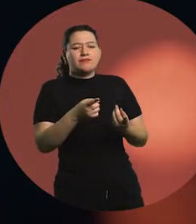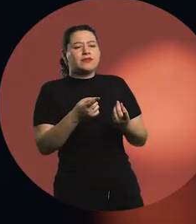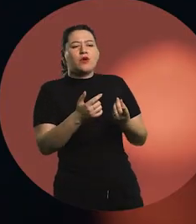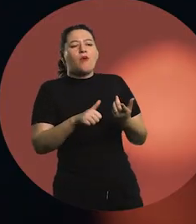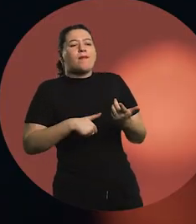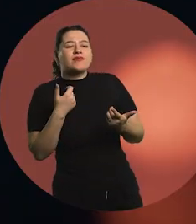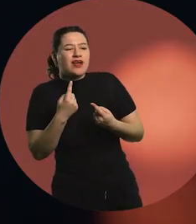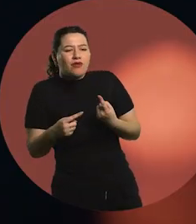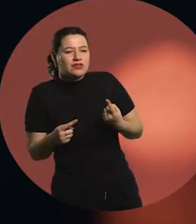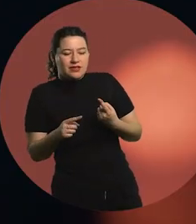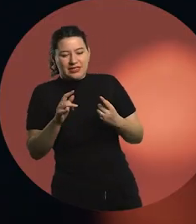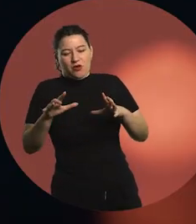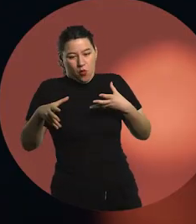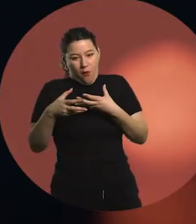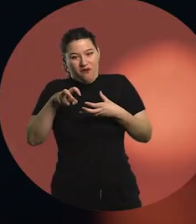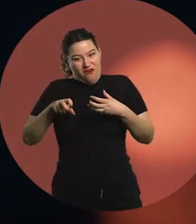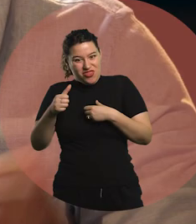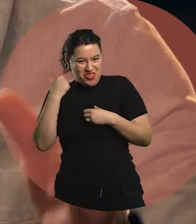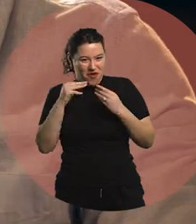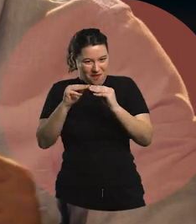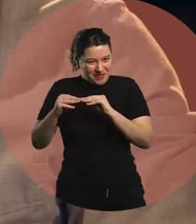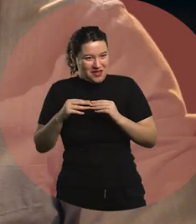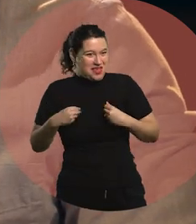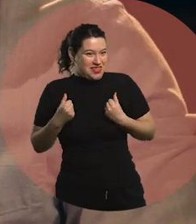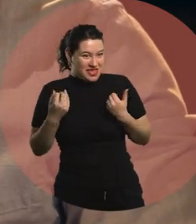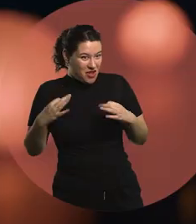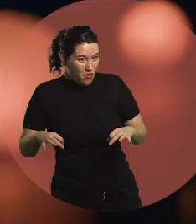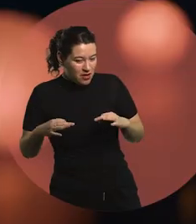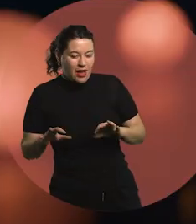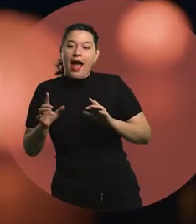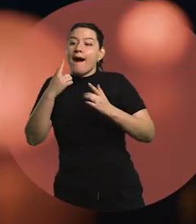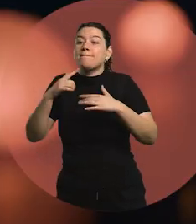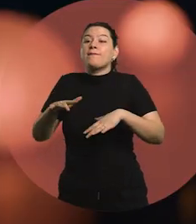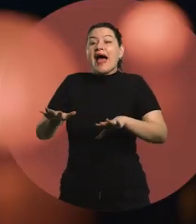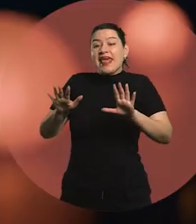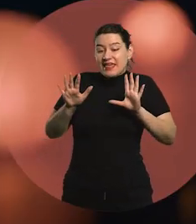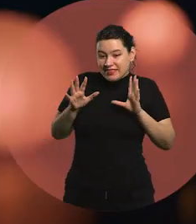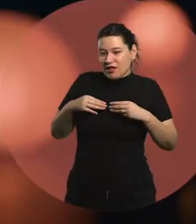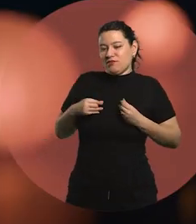Deep down you were secure, you felt safe. Apparent security.